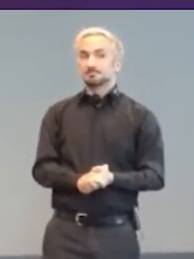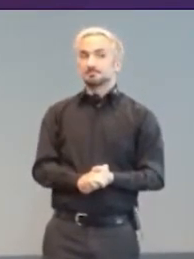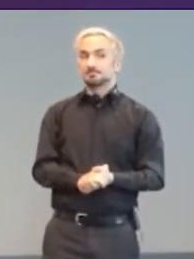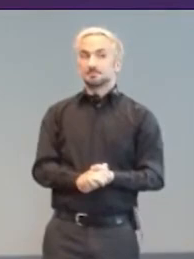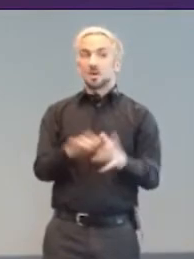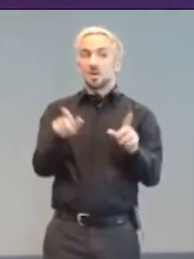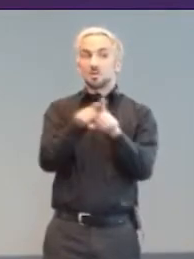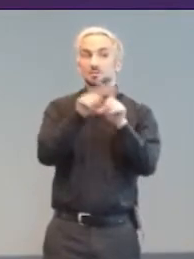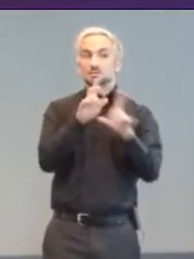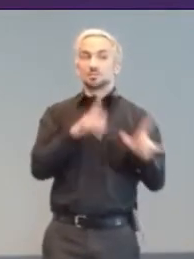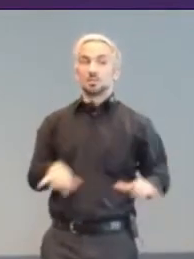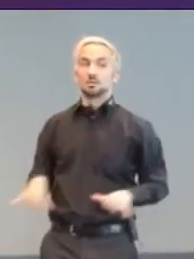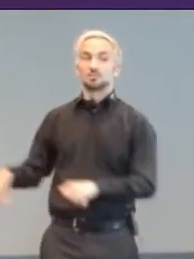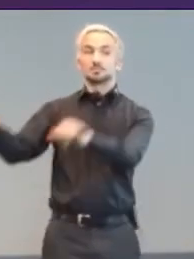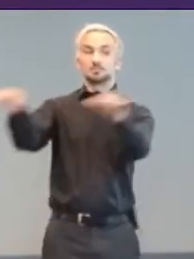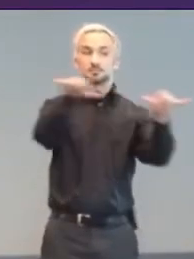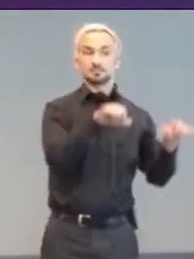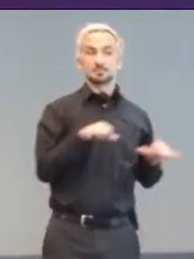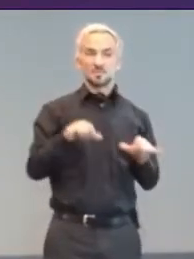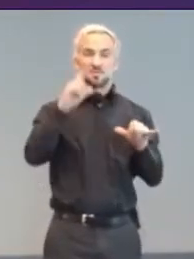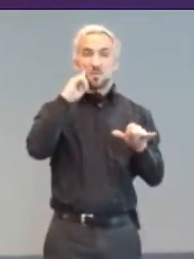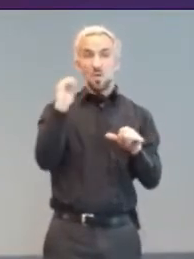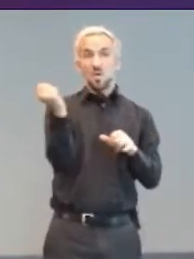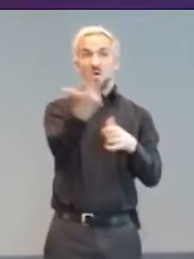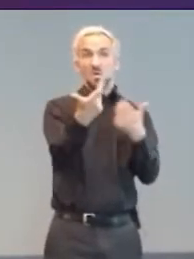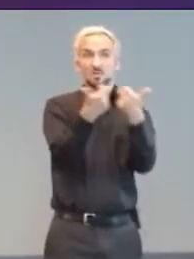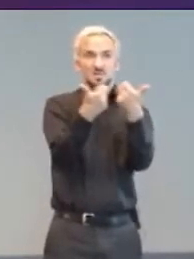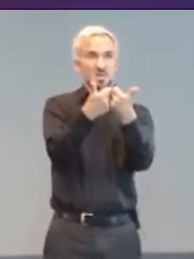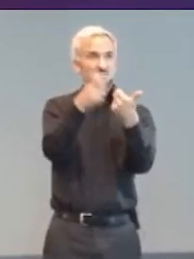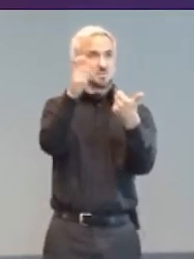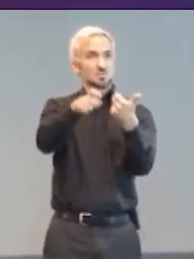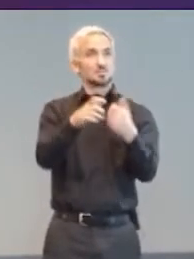Thinking 20 minutes into the future is disorientating.